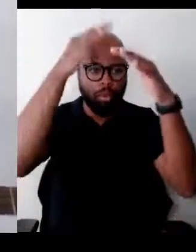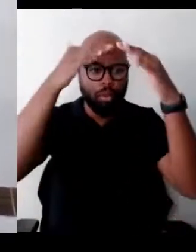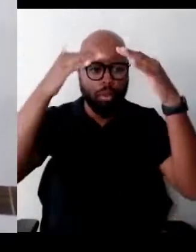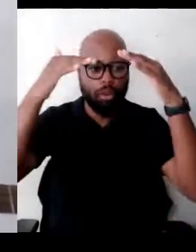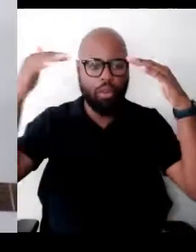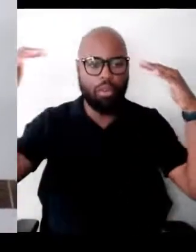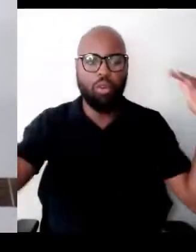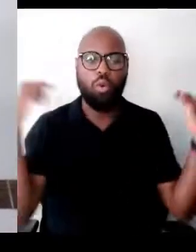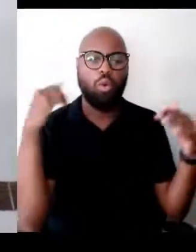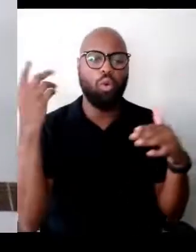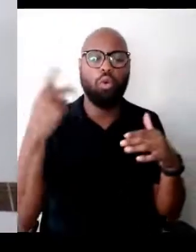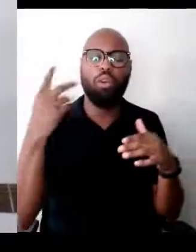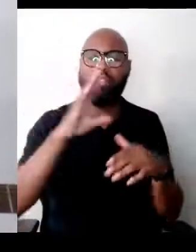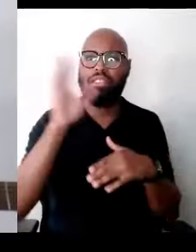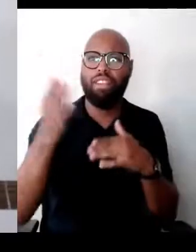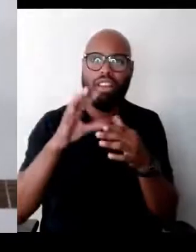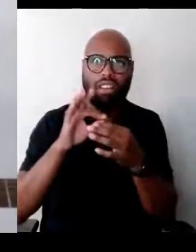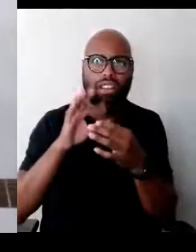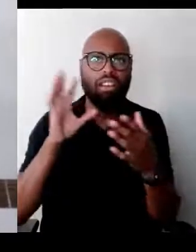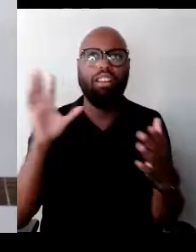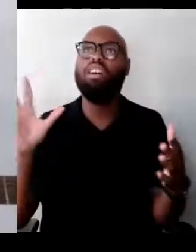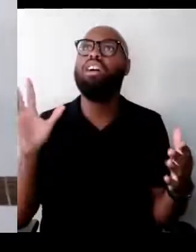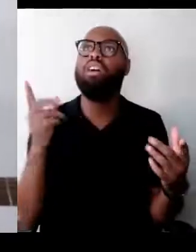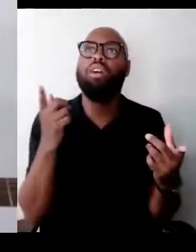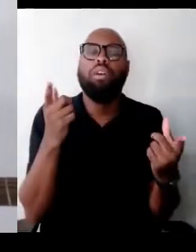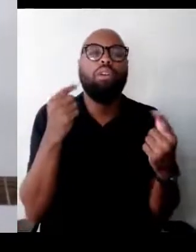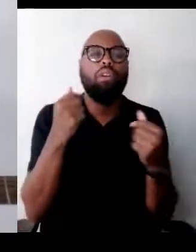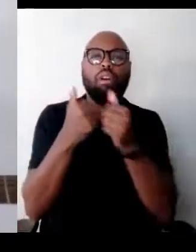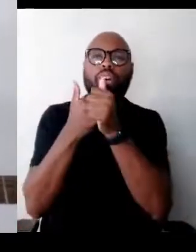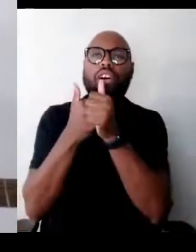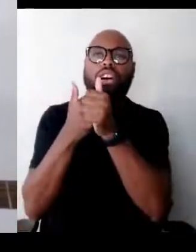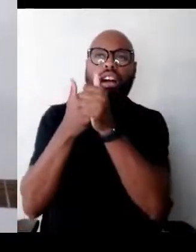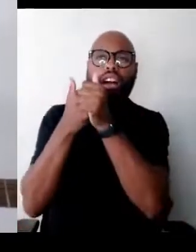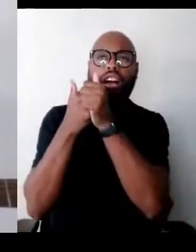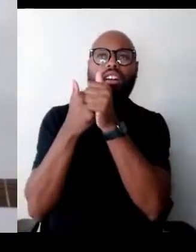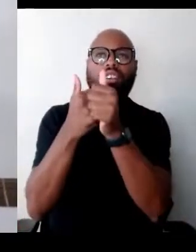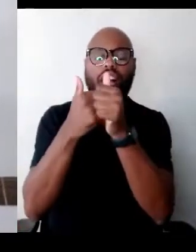Yes I follow, follow the sound